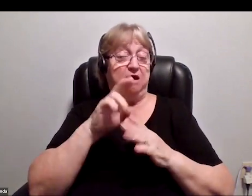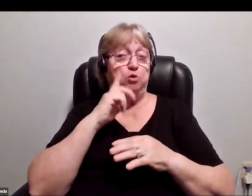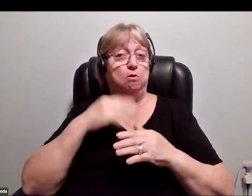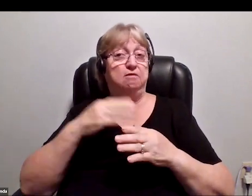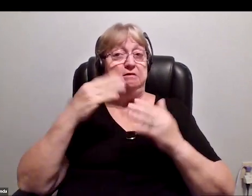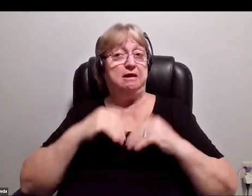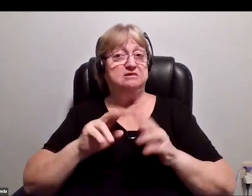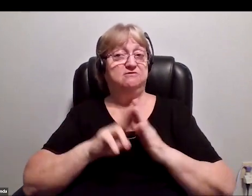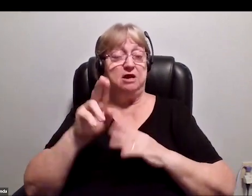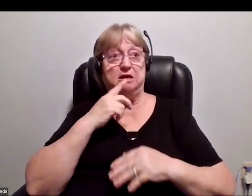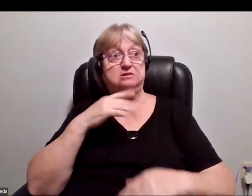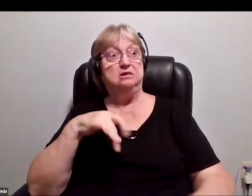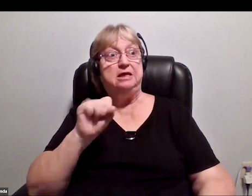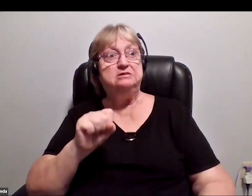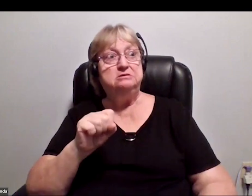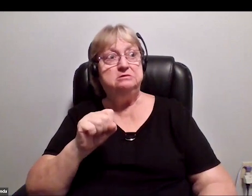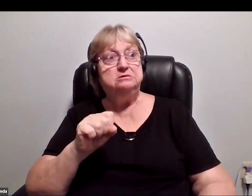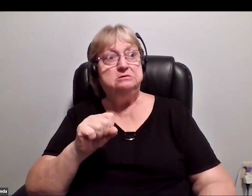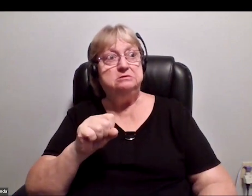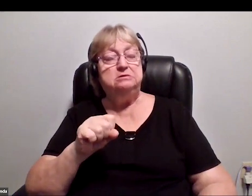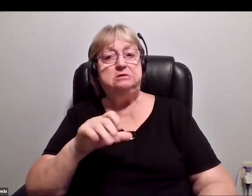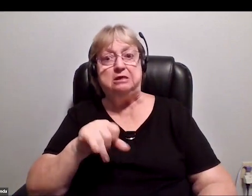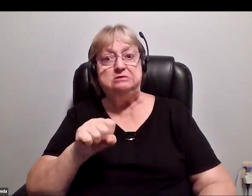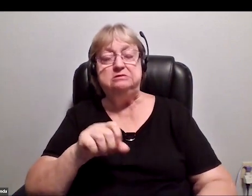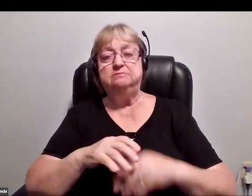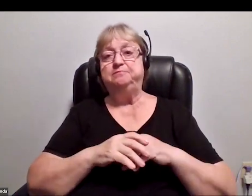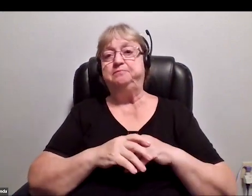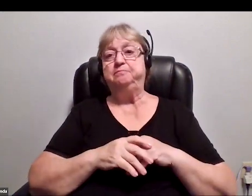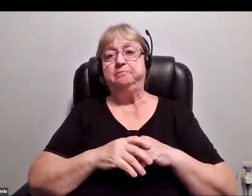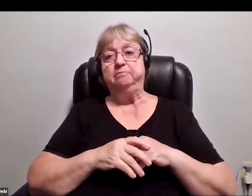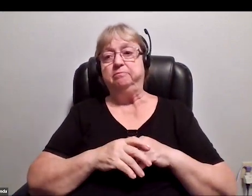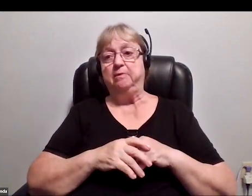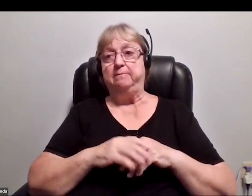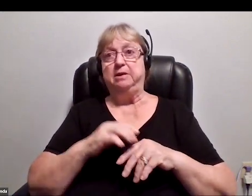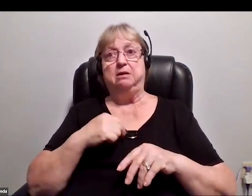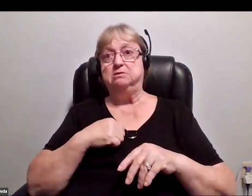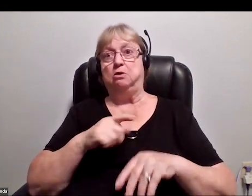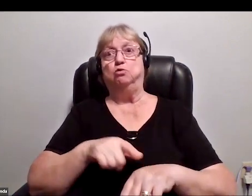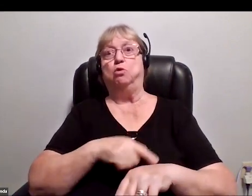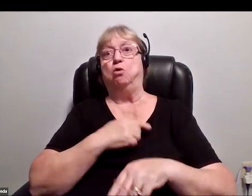I just said yes immediately. After a long, long process, eventually, we agreed to put me